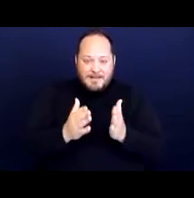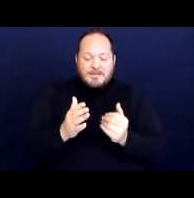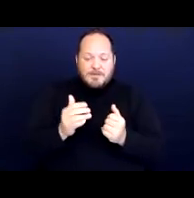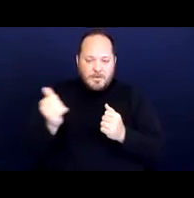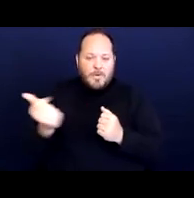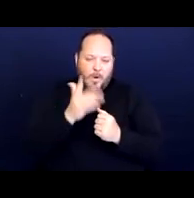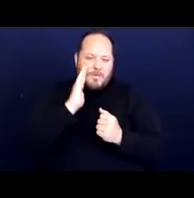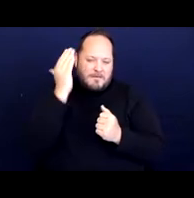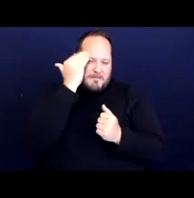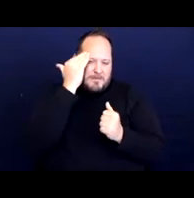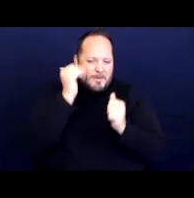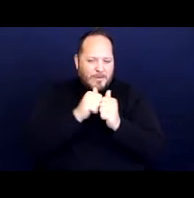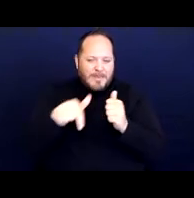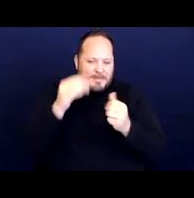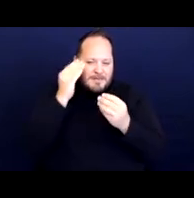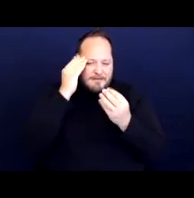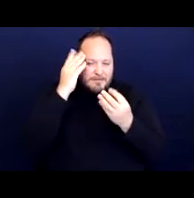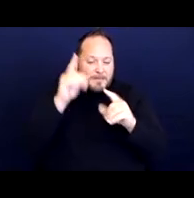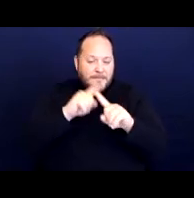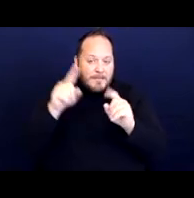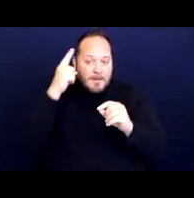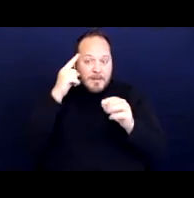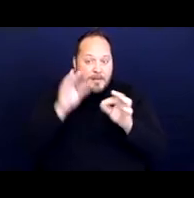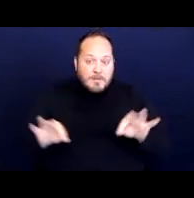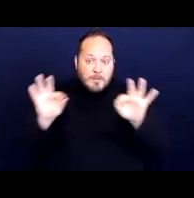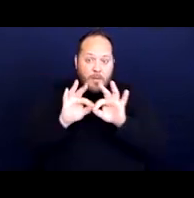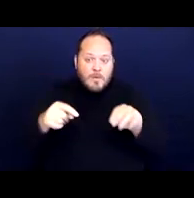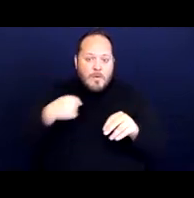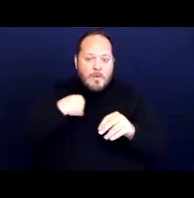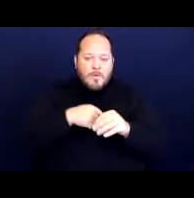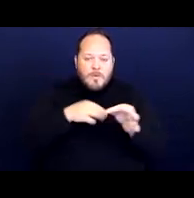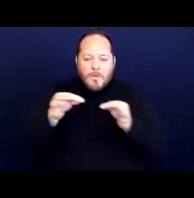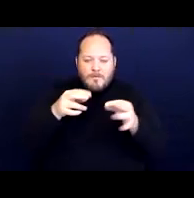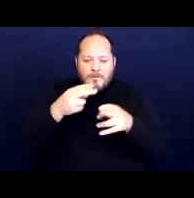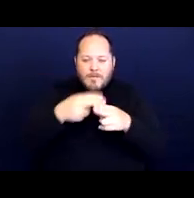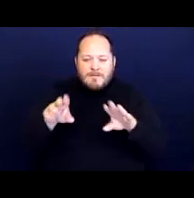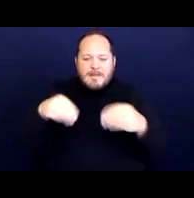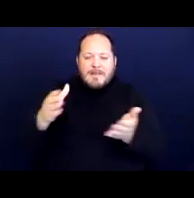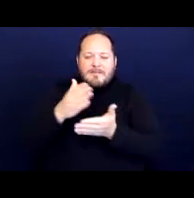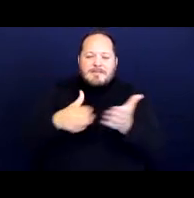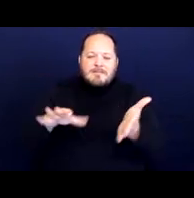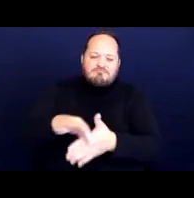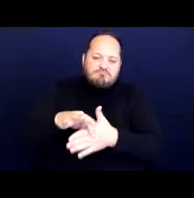but I think it's important to go over briefly to give some context to this human rights issue.